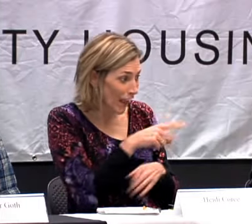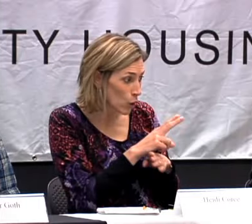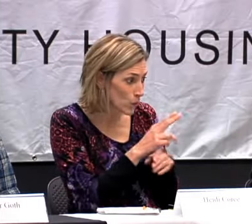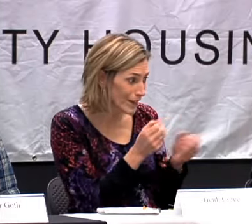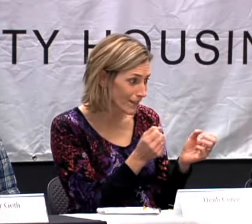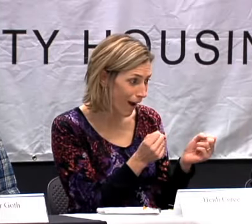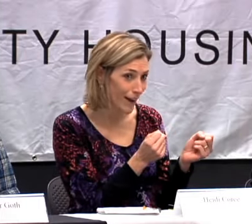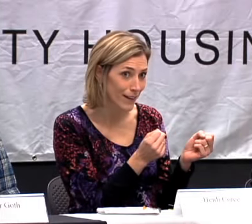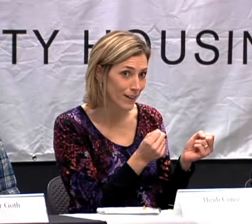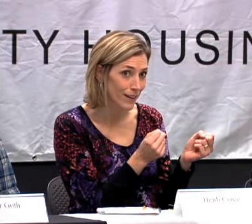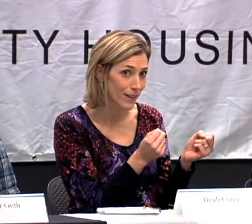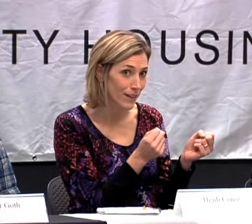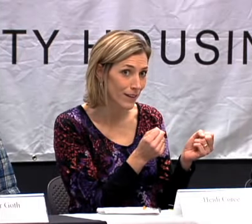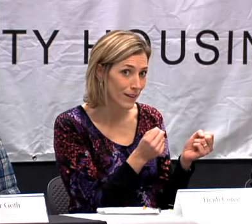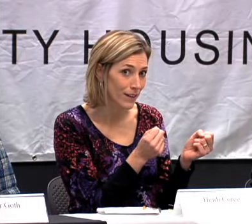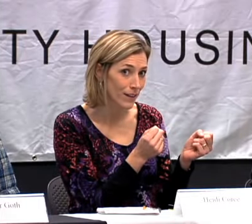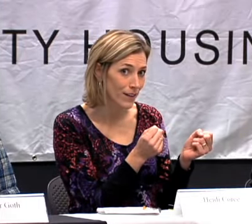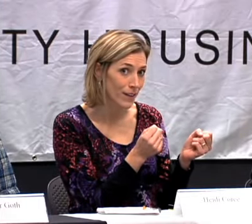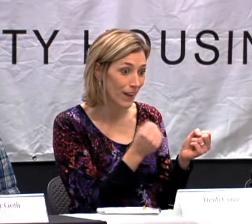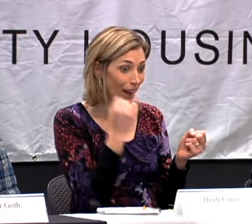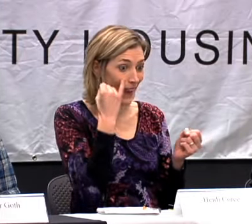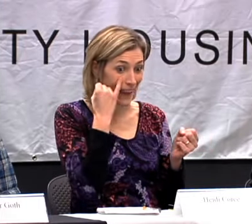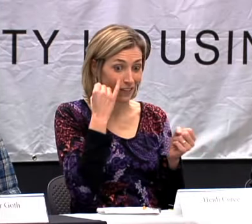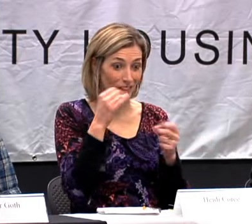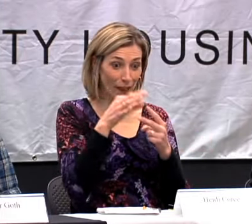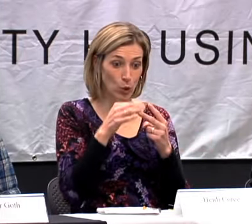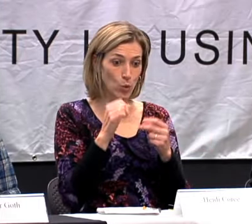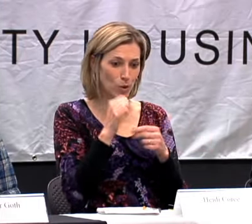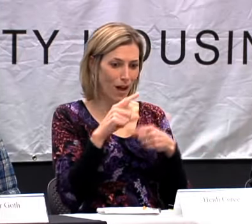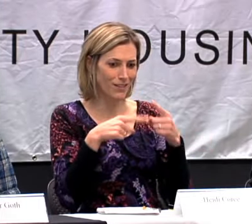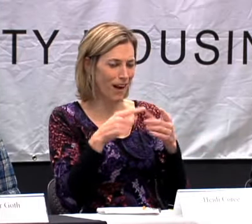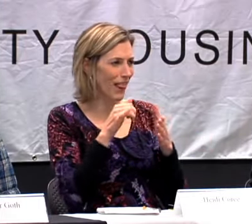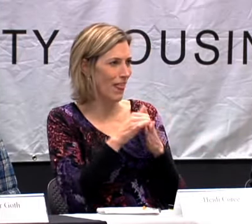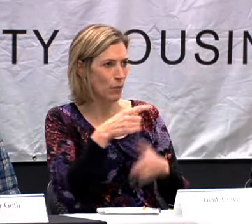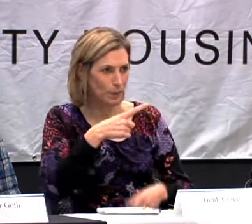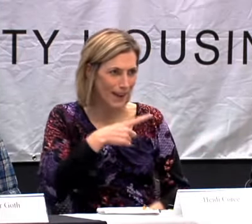COMMUNICATION ON THE SIDE, IT IS JUST RESPECTFUL TO SIGN. AND IF YOU